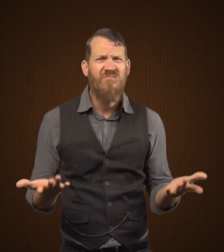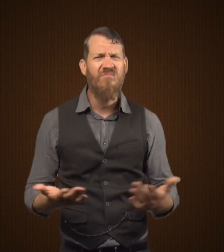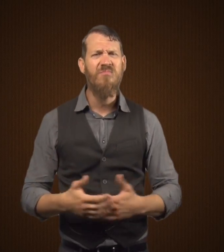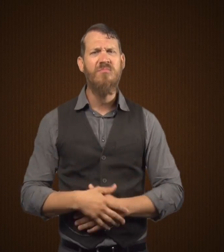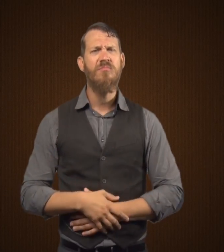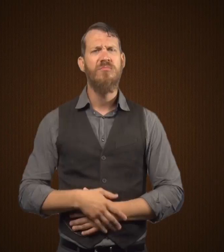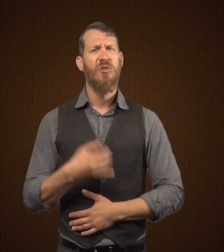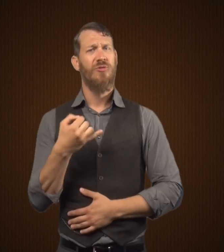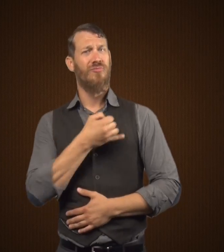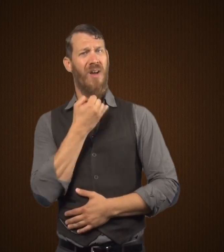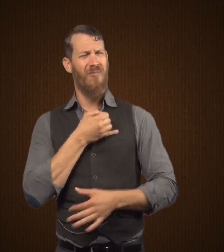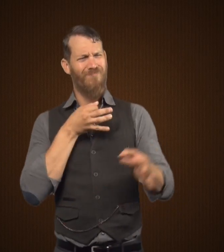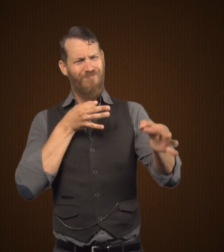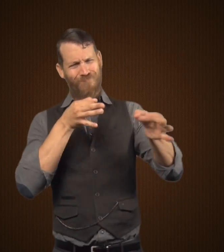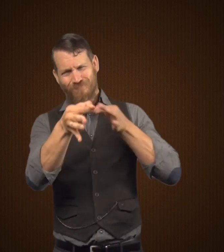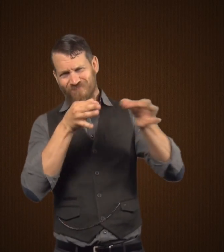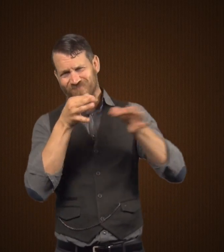Why is he cut off from his friends.